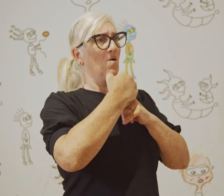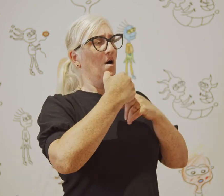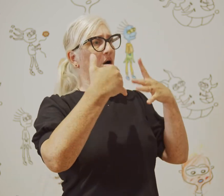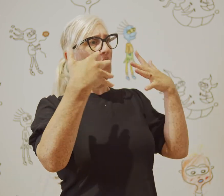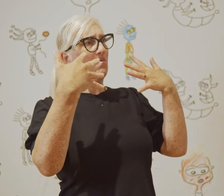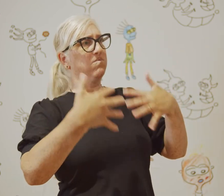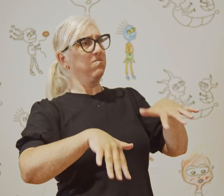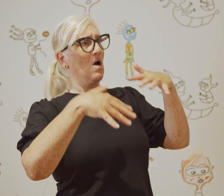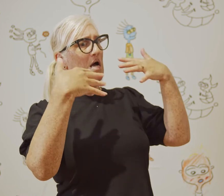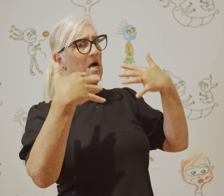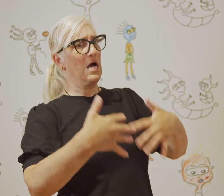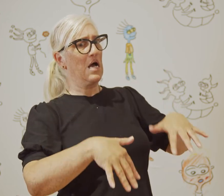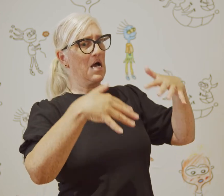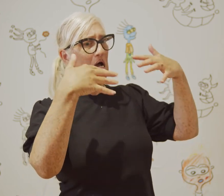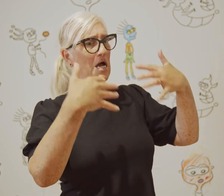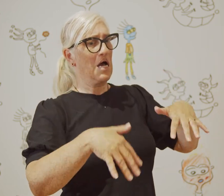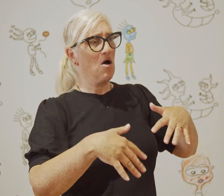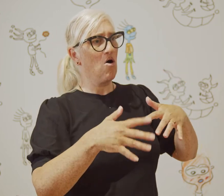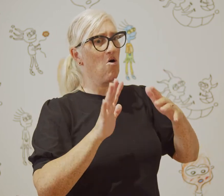I feel that people are much more impacted by it.